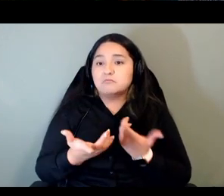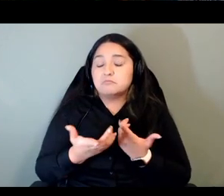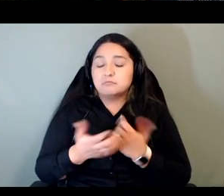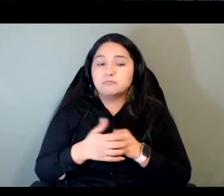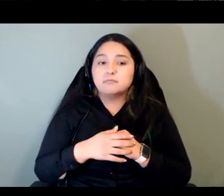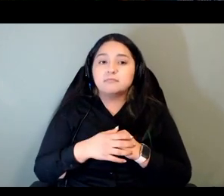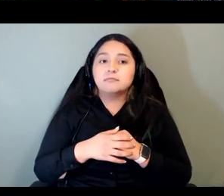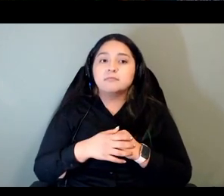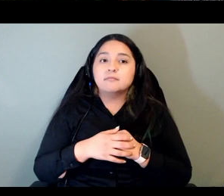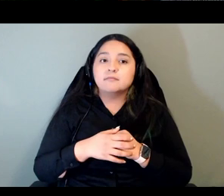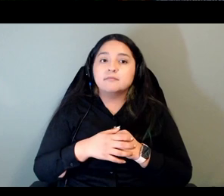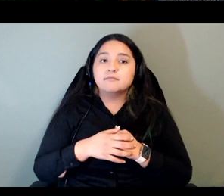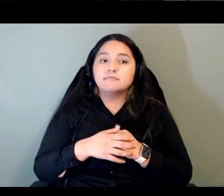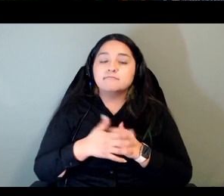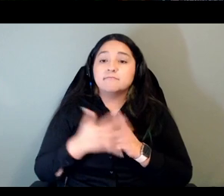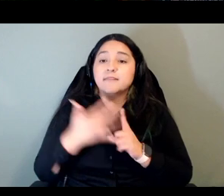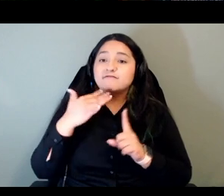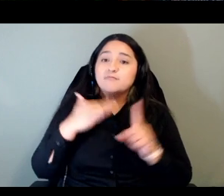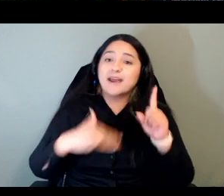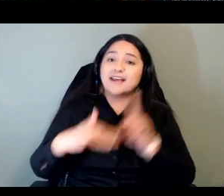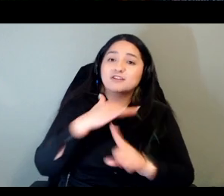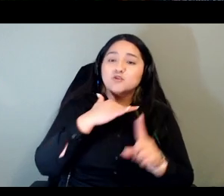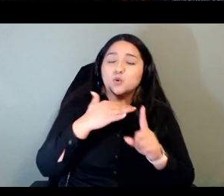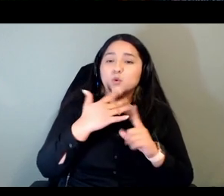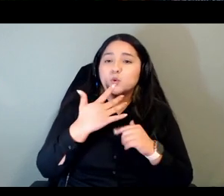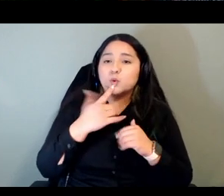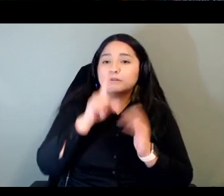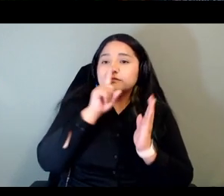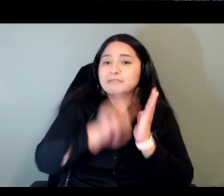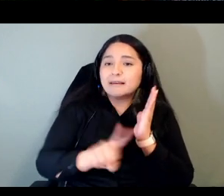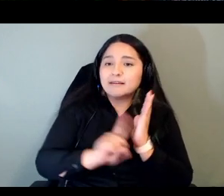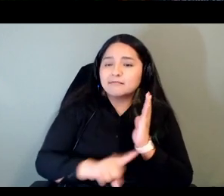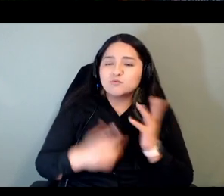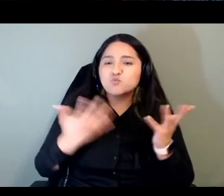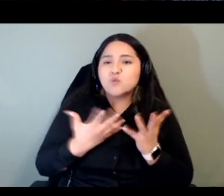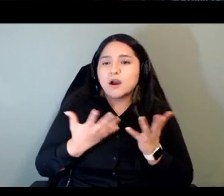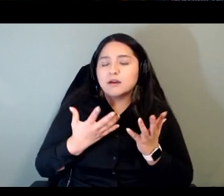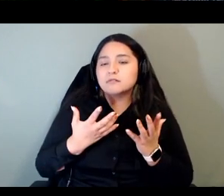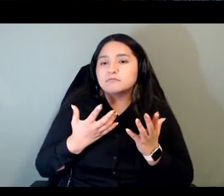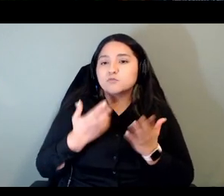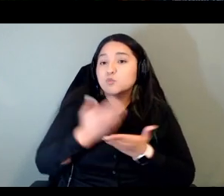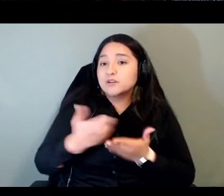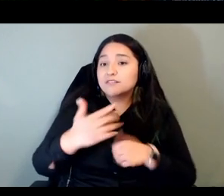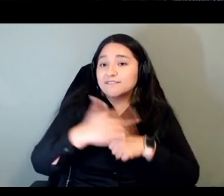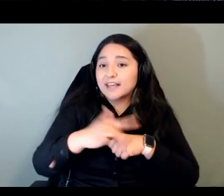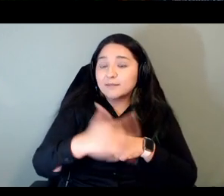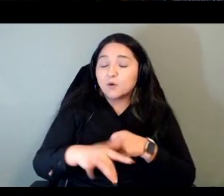scan of human resources that are available you know language speakers language teachers